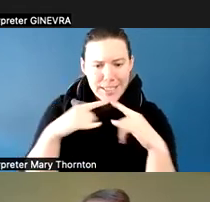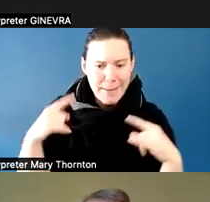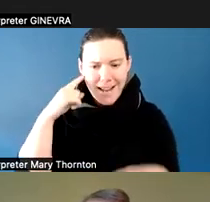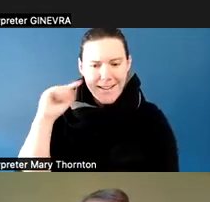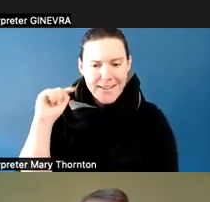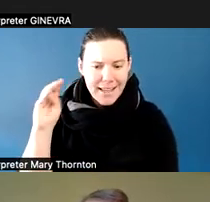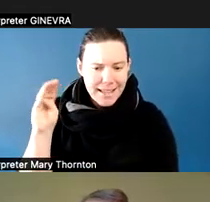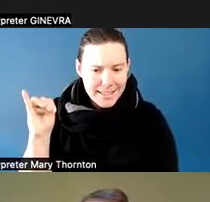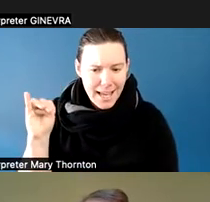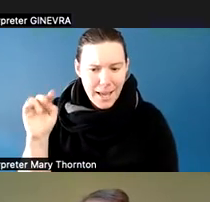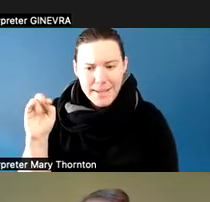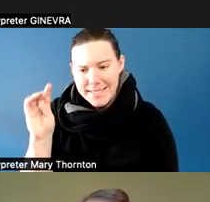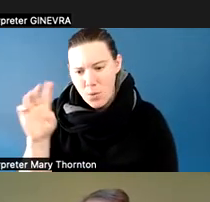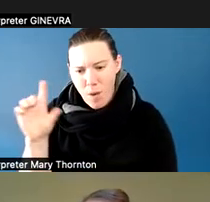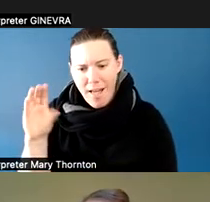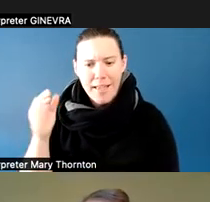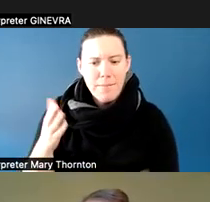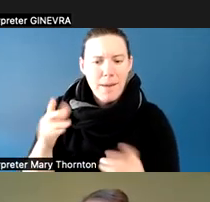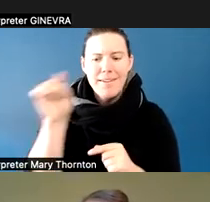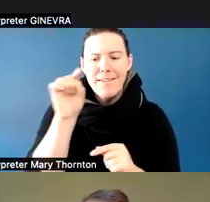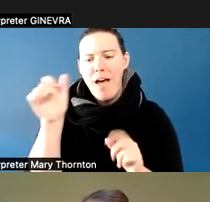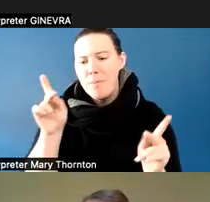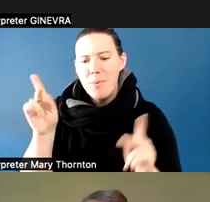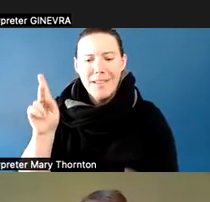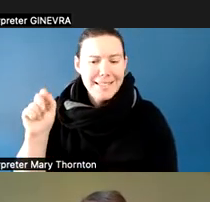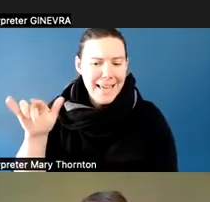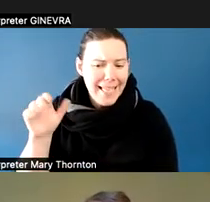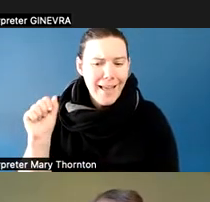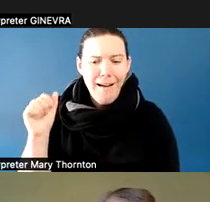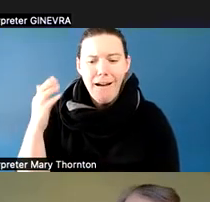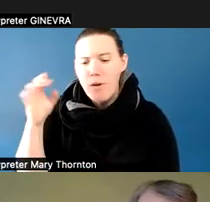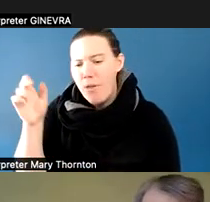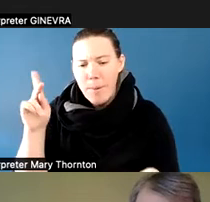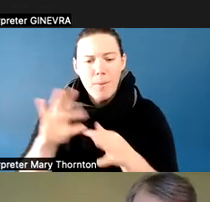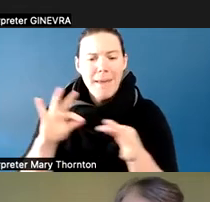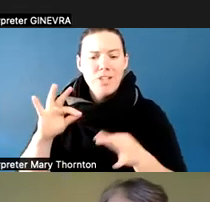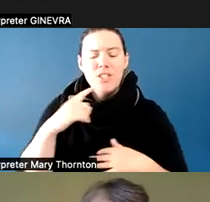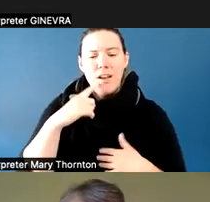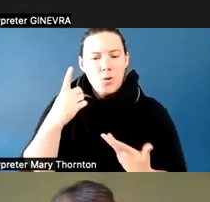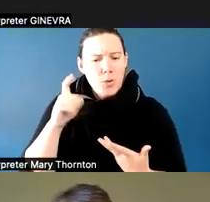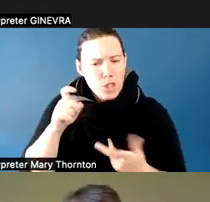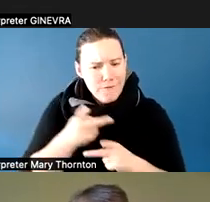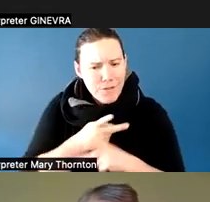and others started saying, we should really see if we could figure out a program for our neurodivergent students.